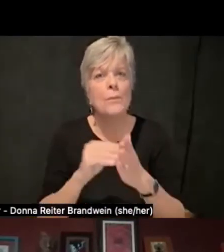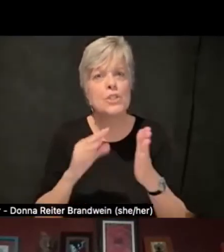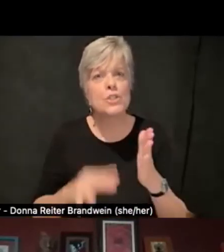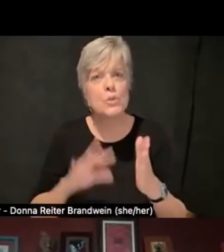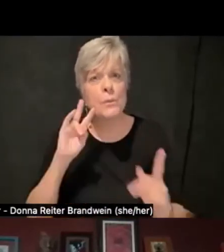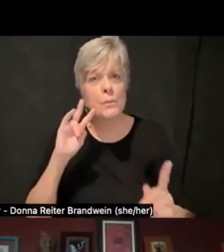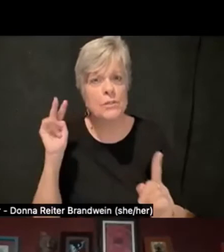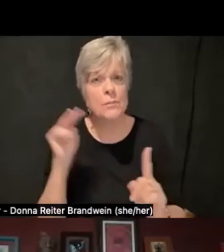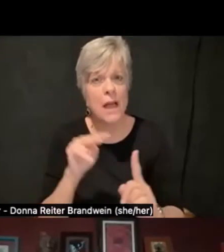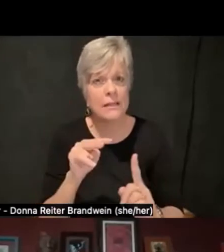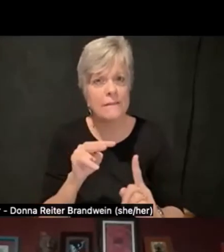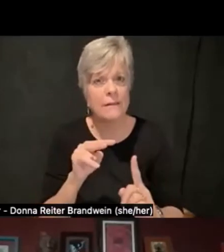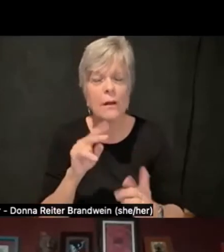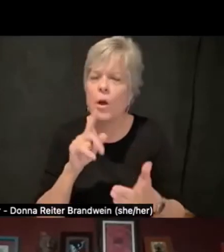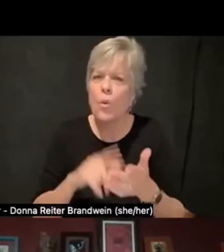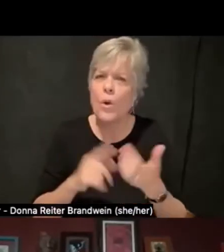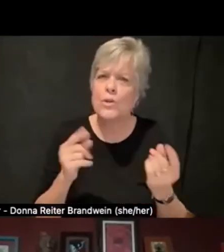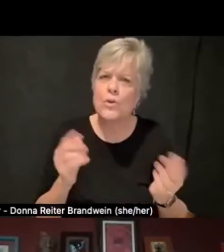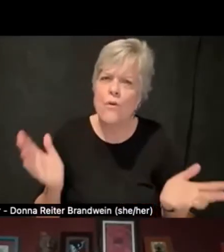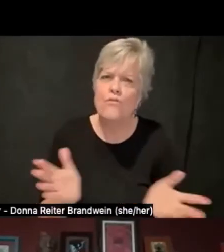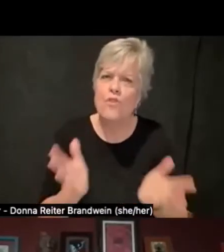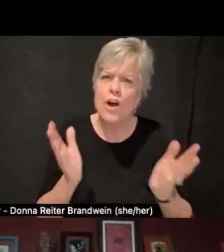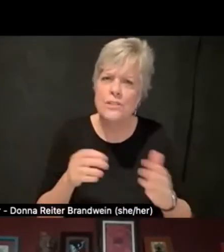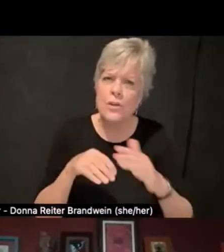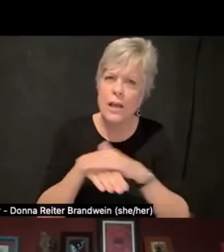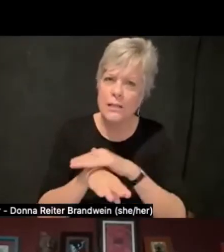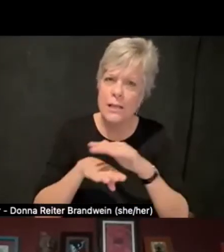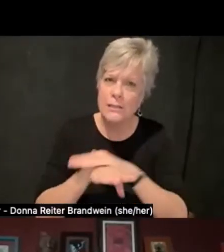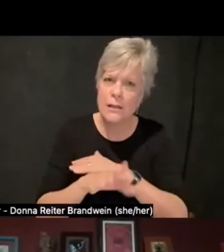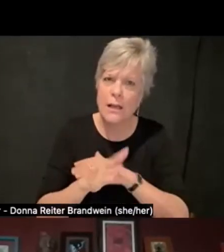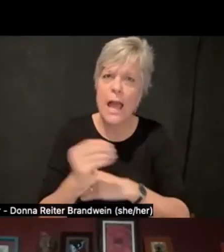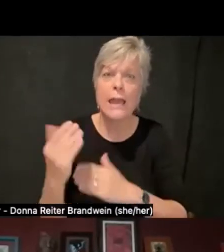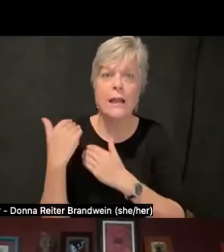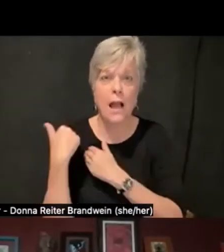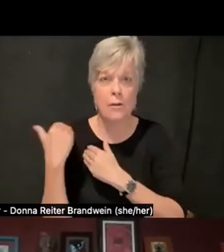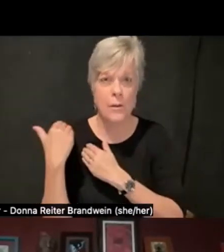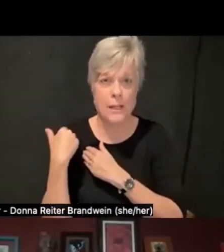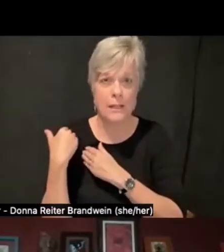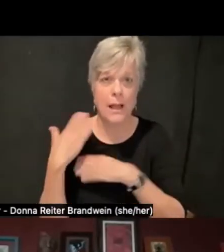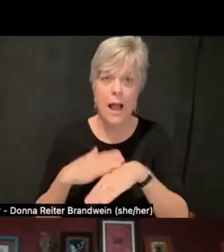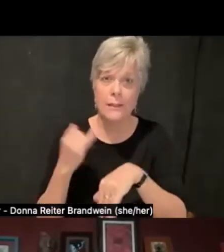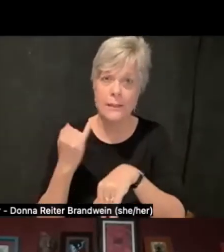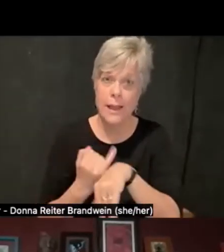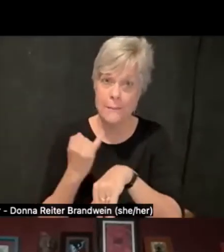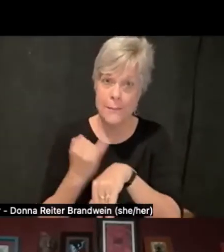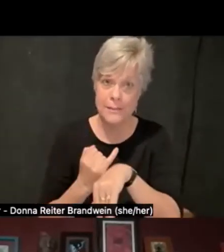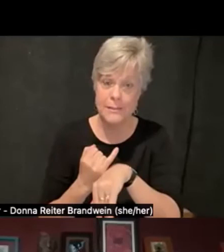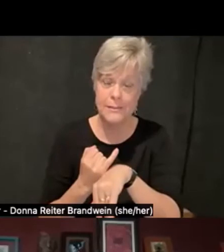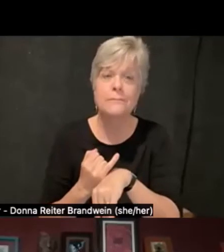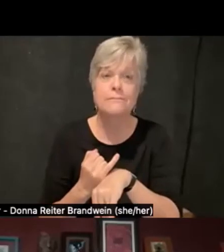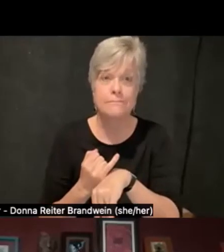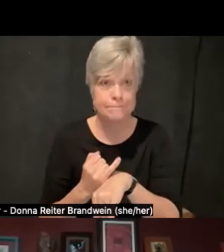what can we do to foster accessibility and accountability on campus?" That's a great question, Emily.